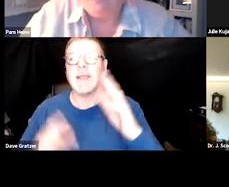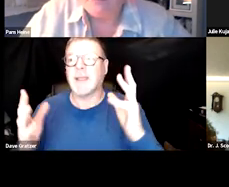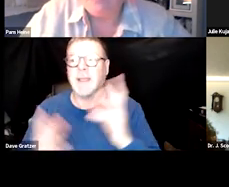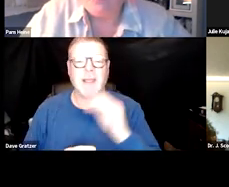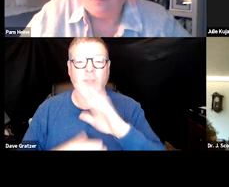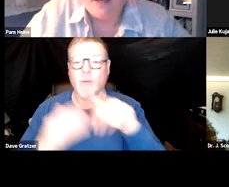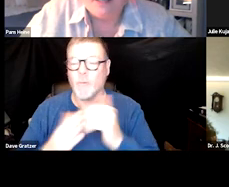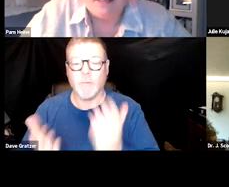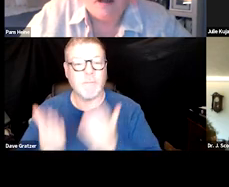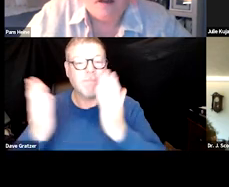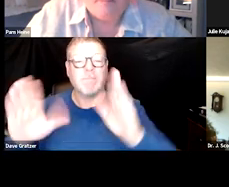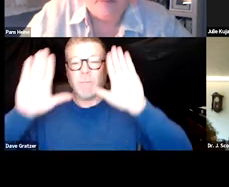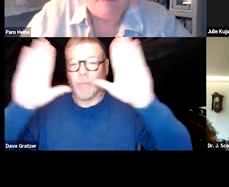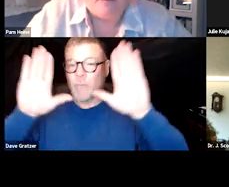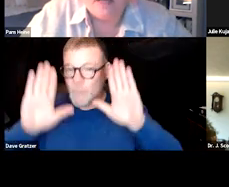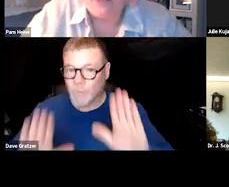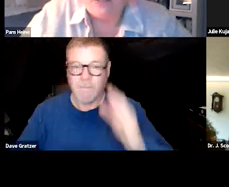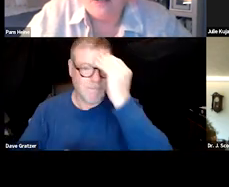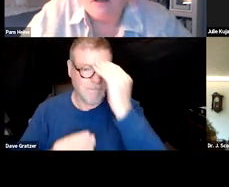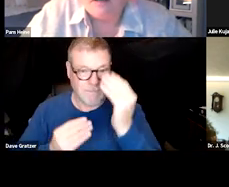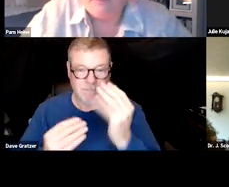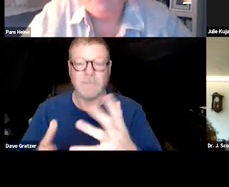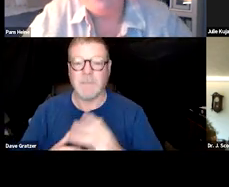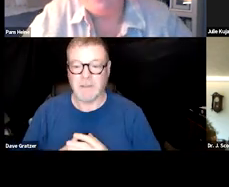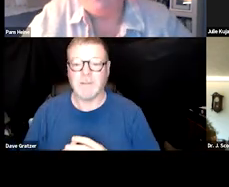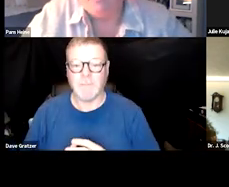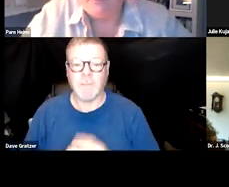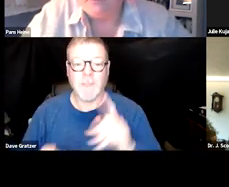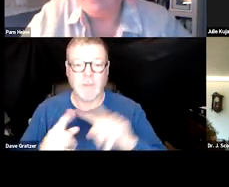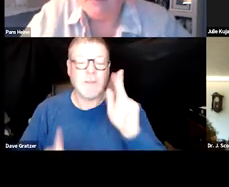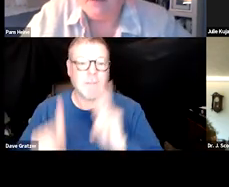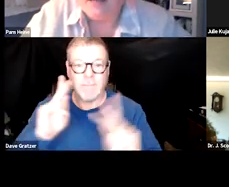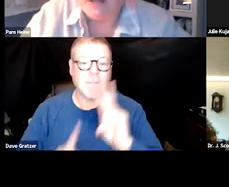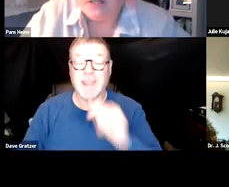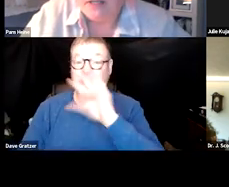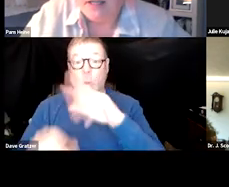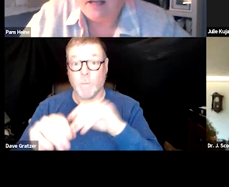who provides such great information to folks. Not only within your state but nationally